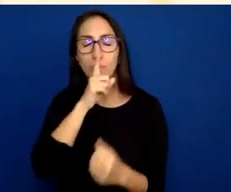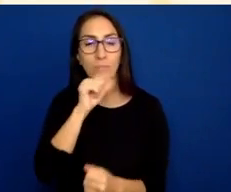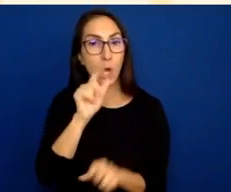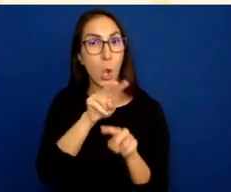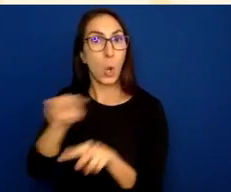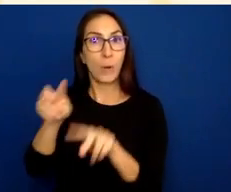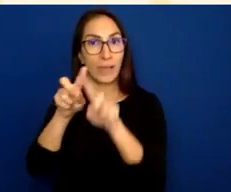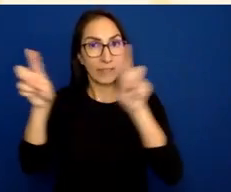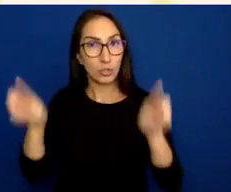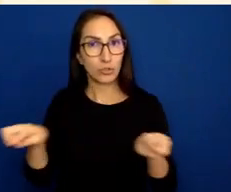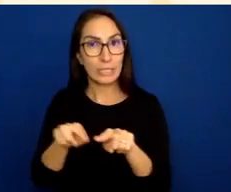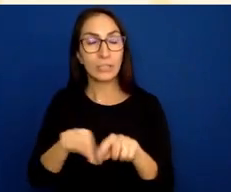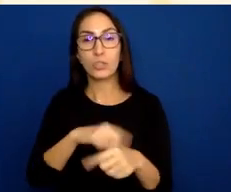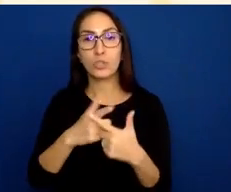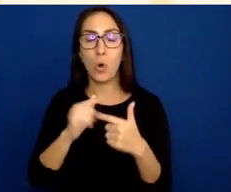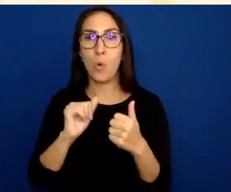So describe the content on the screen.